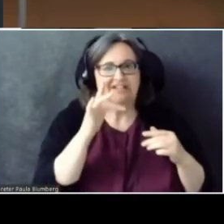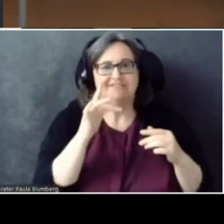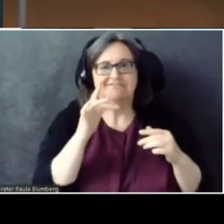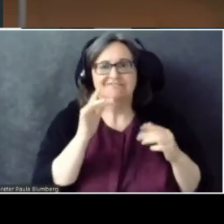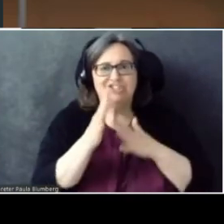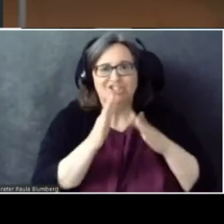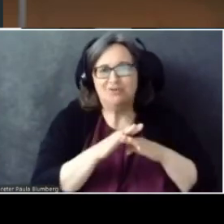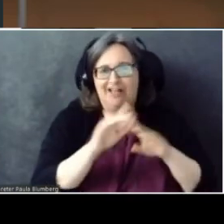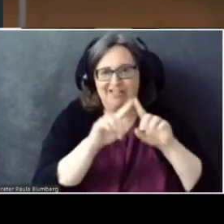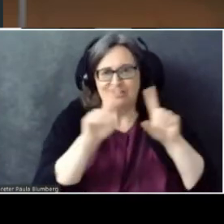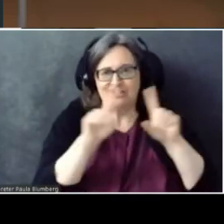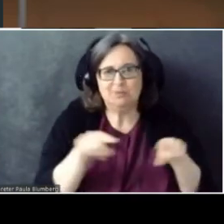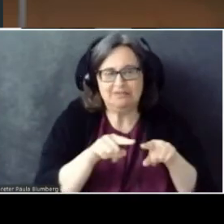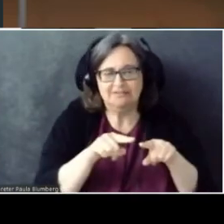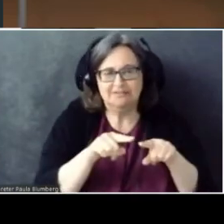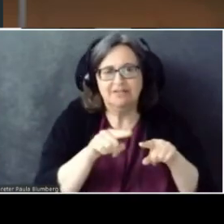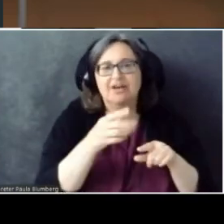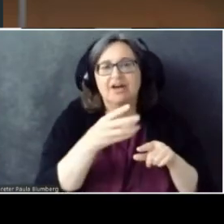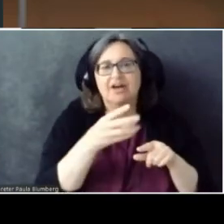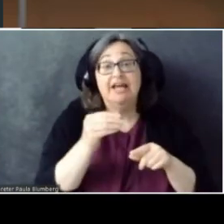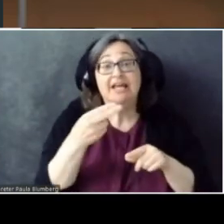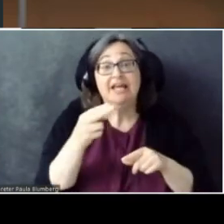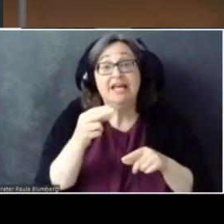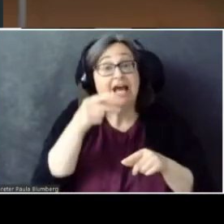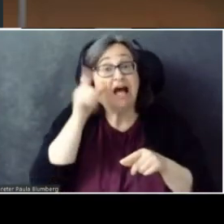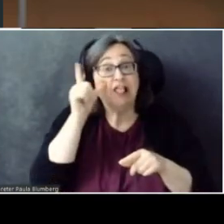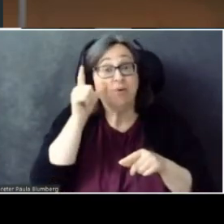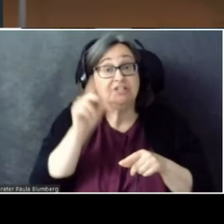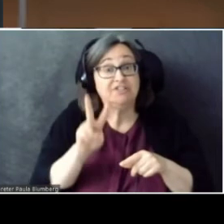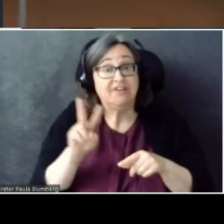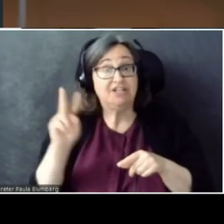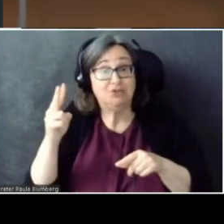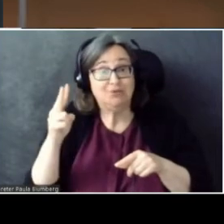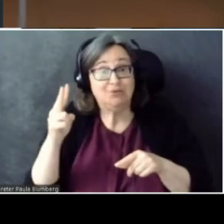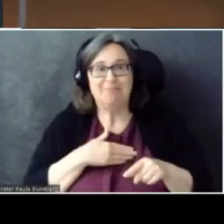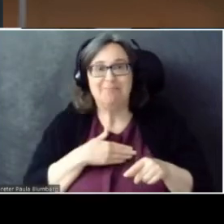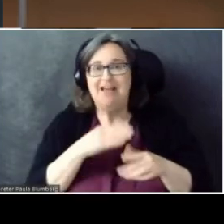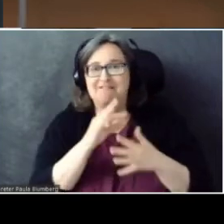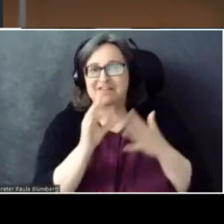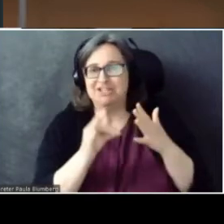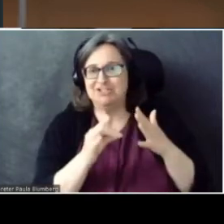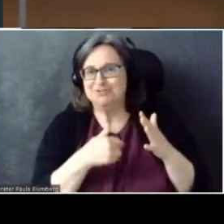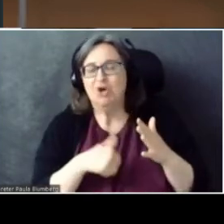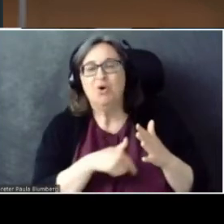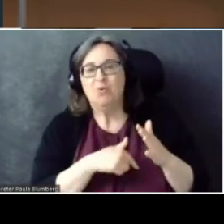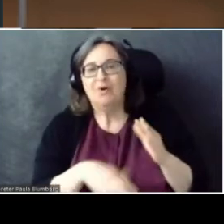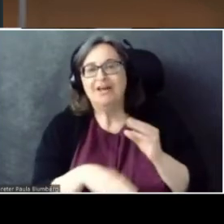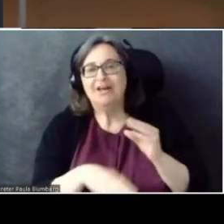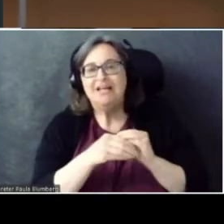And in HoloLens V2, this was my feature -- we added articulated hand support.